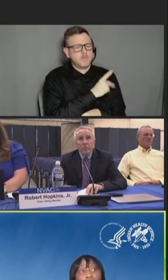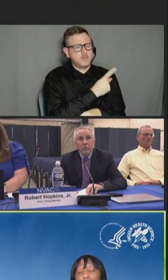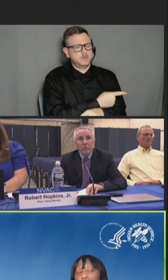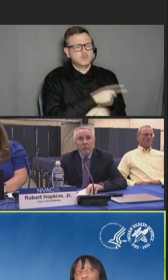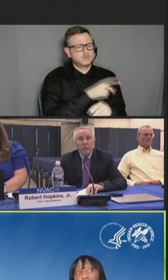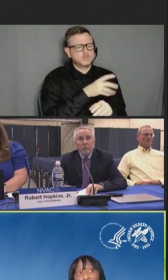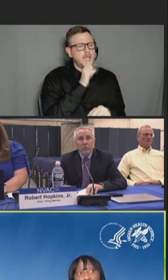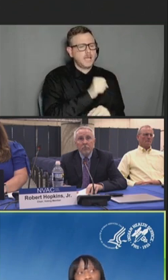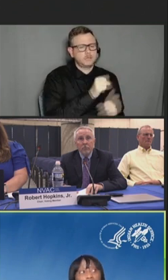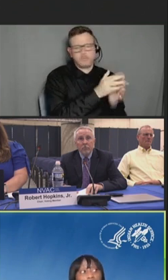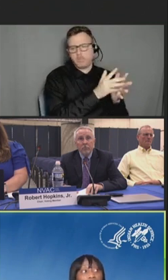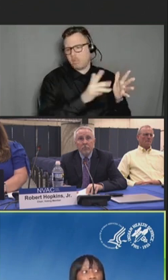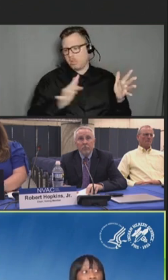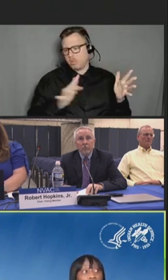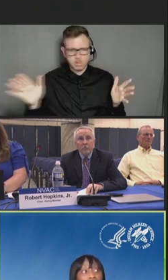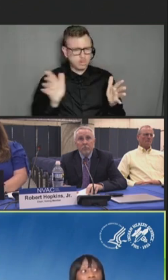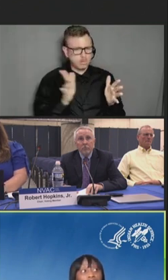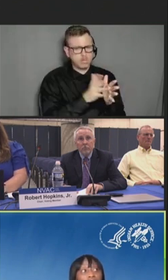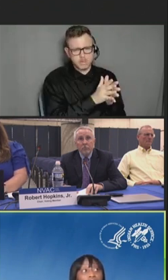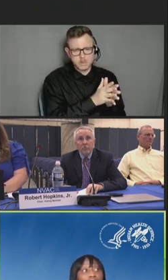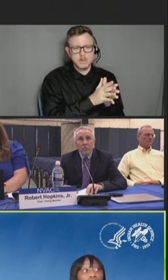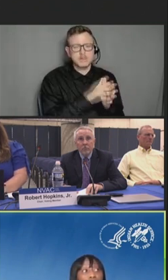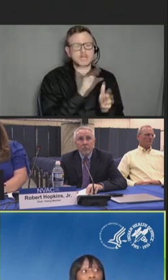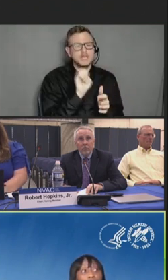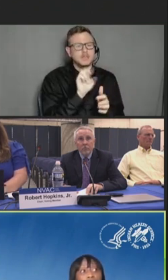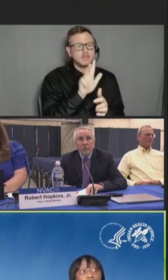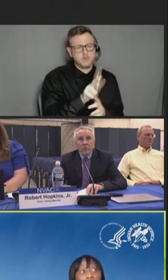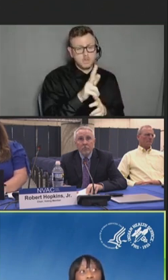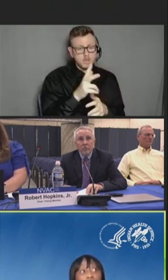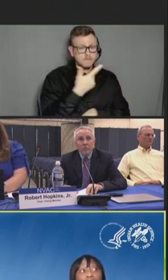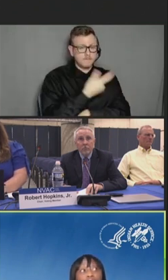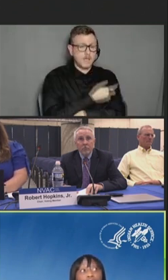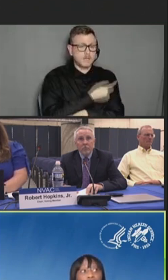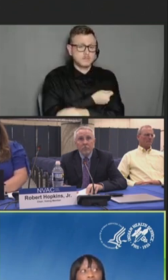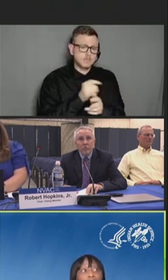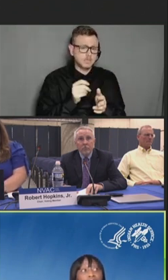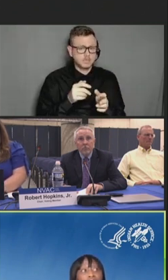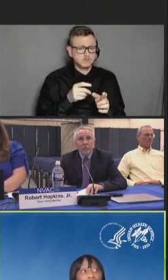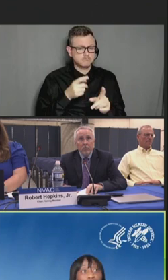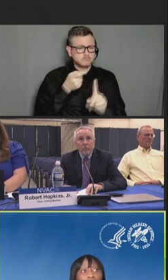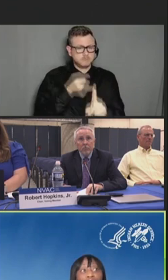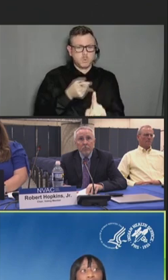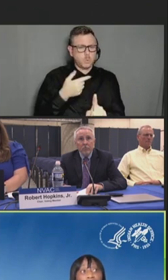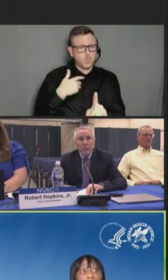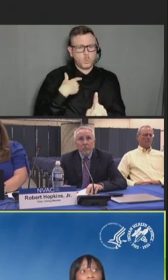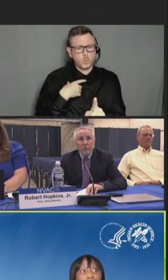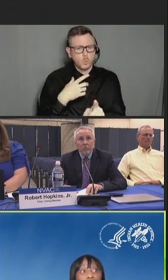The E3 vaccine initiative is designed to promote access to every patient, to every encounter,